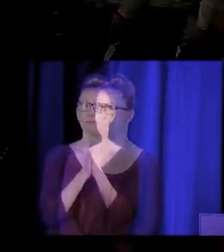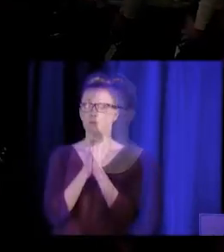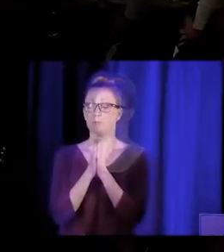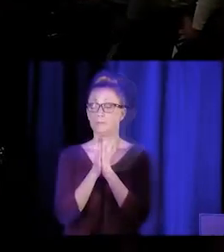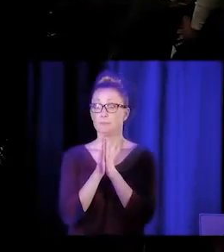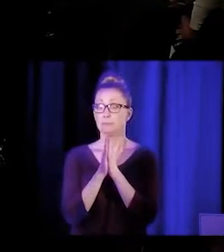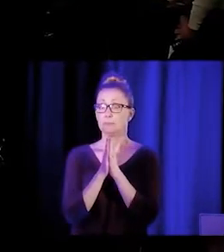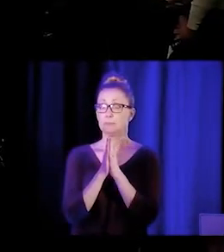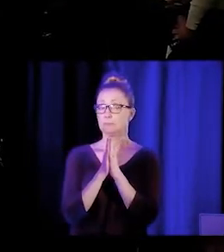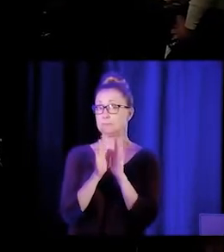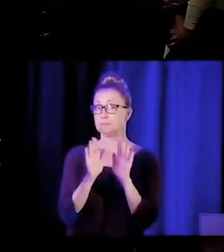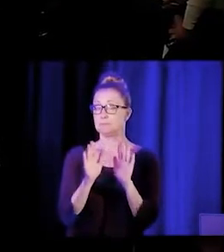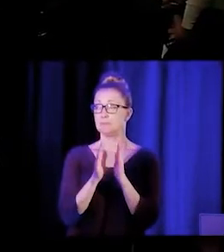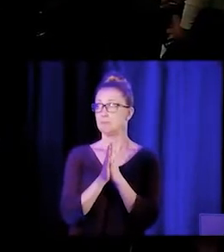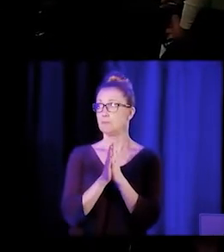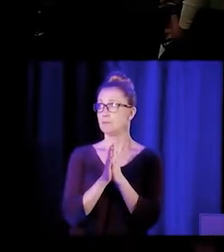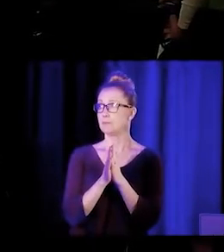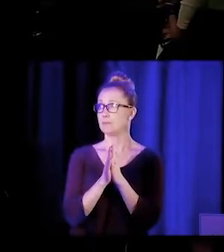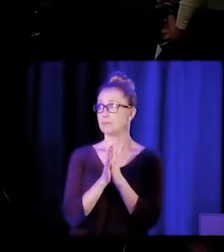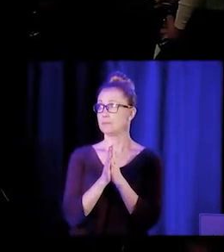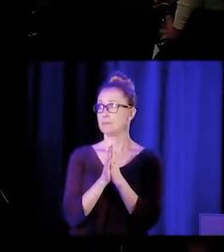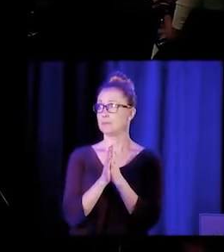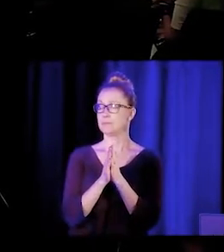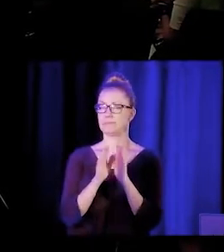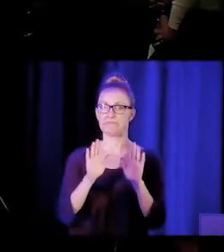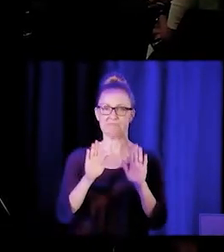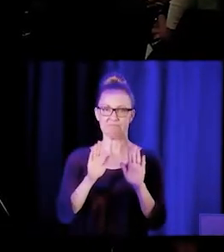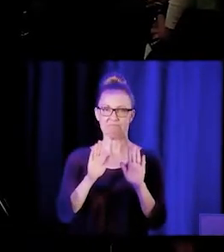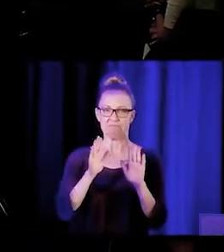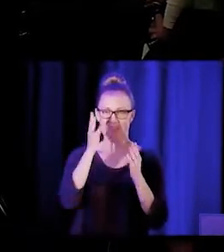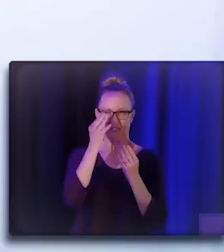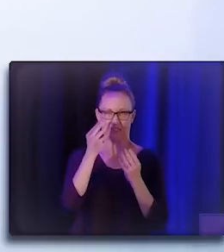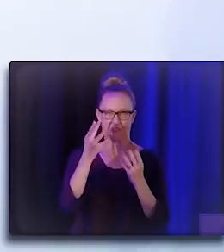So a little bit of housekeeping before we get started.